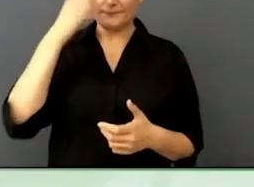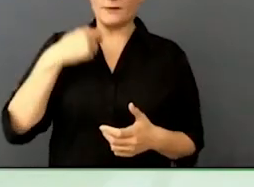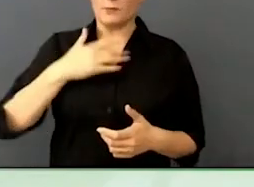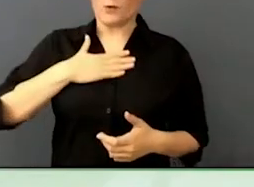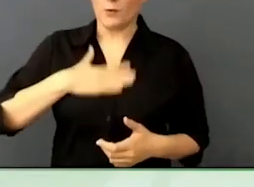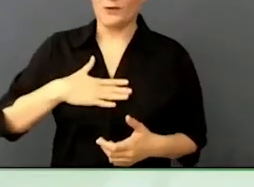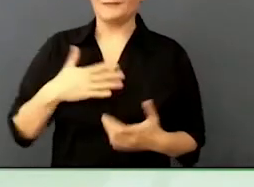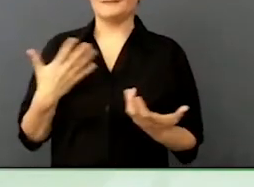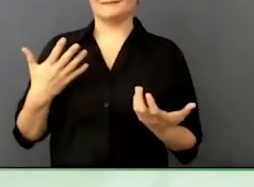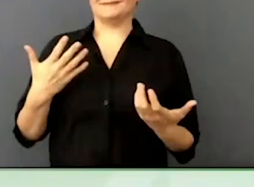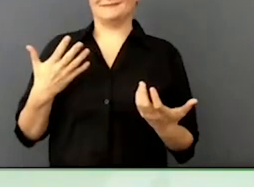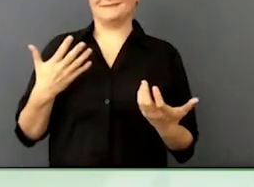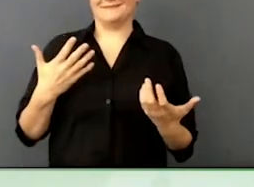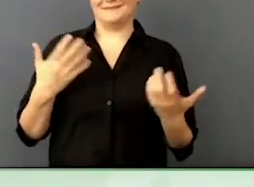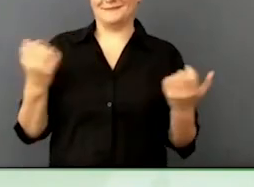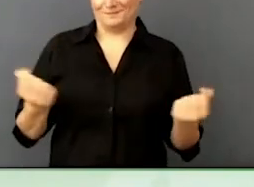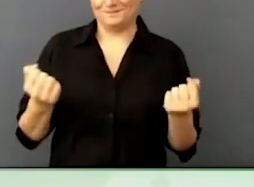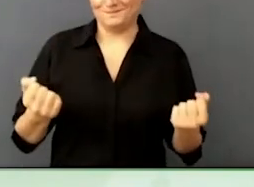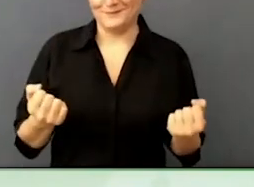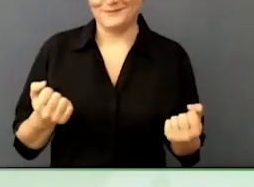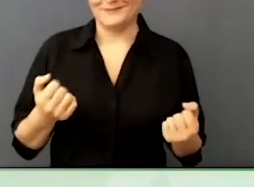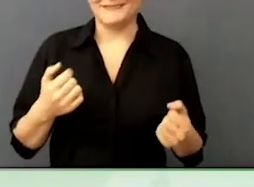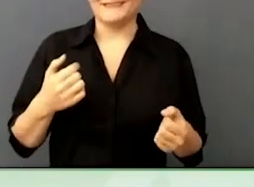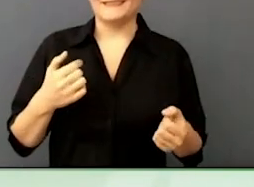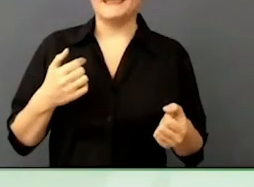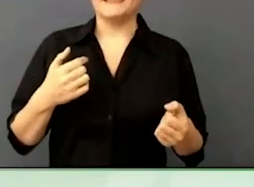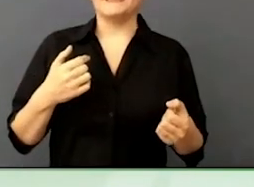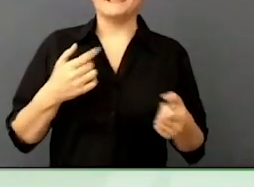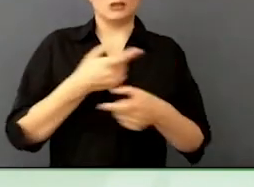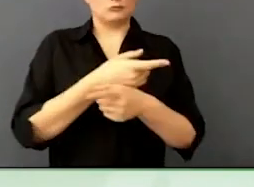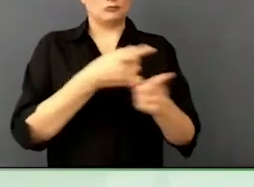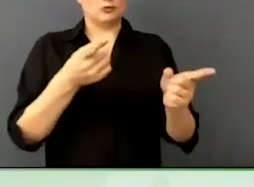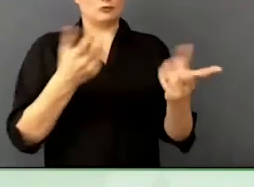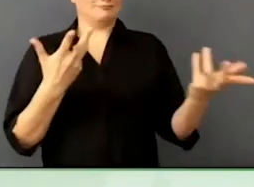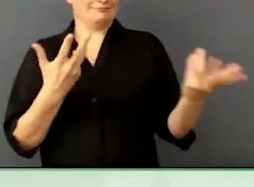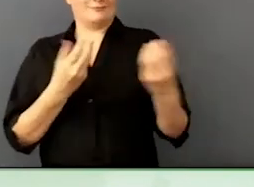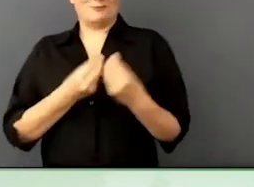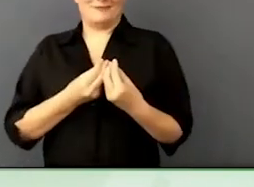add… you were joining me today on this fireside chat.